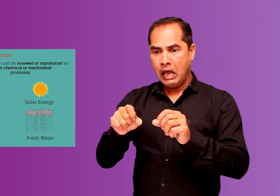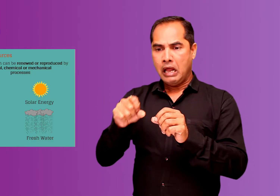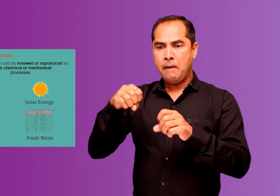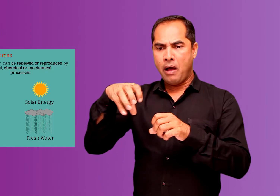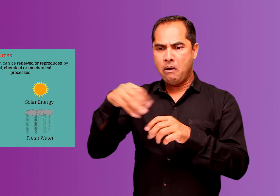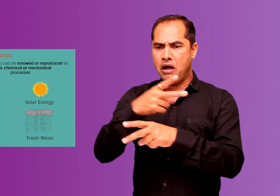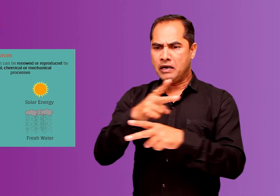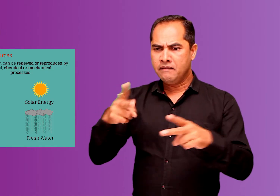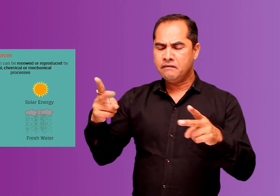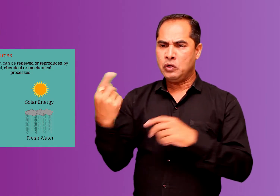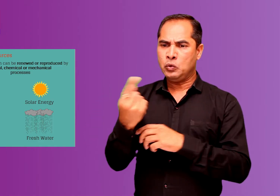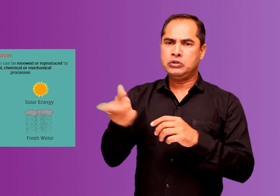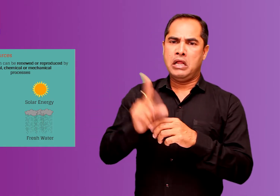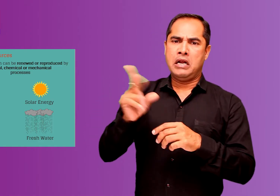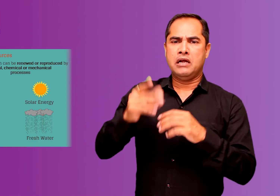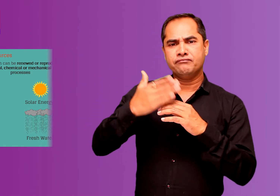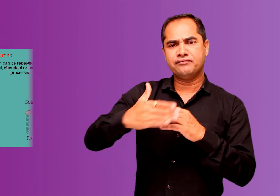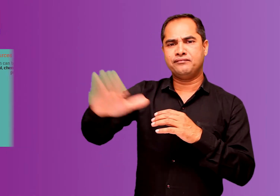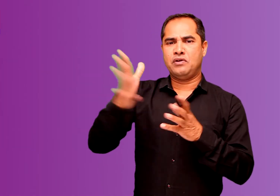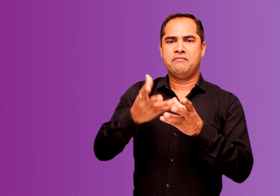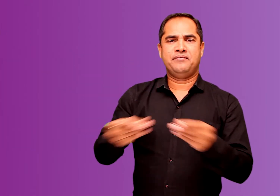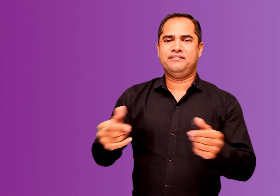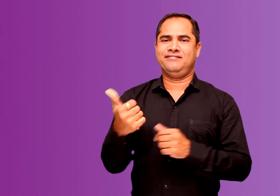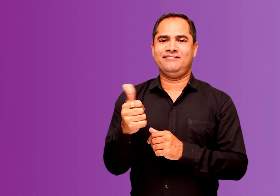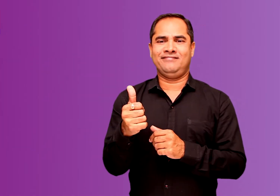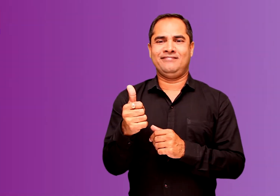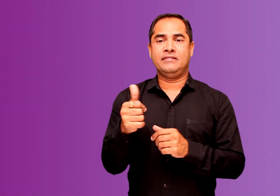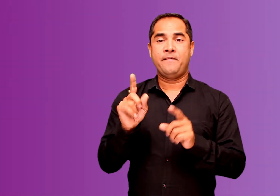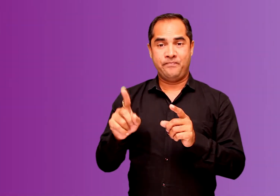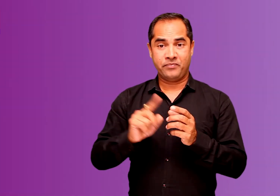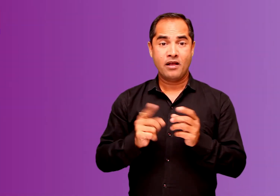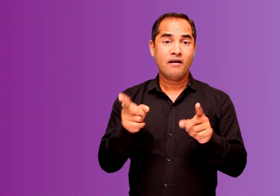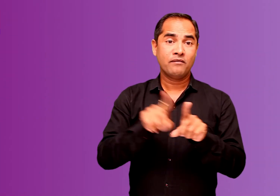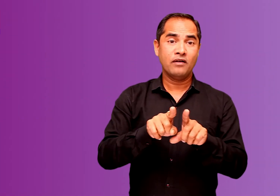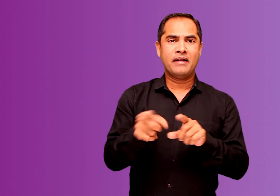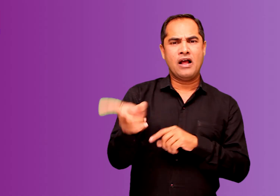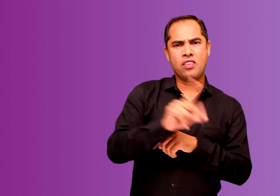reproduced by physical, chemical and mechanical processes are renewable resources.